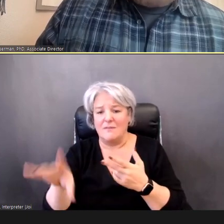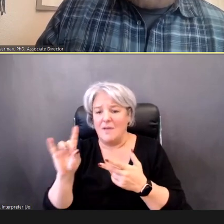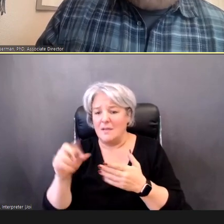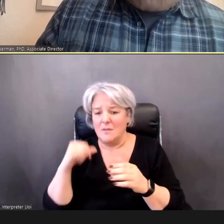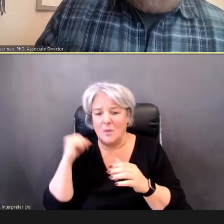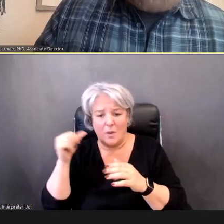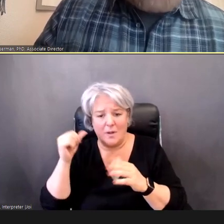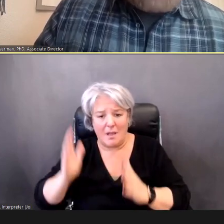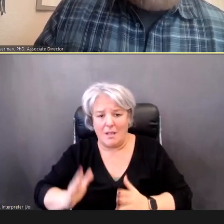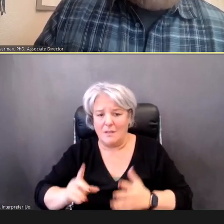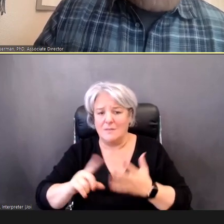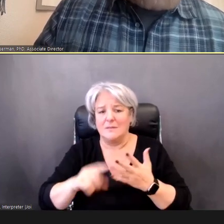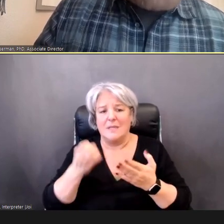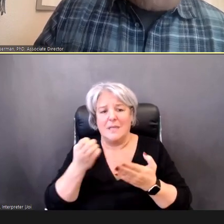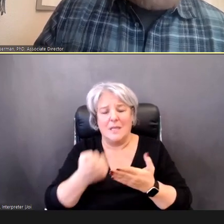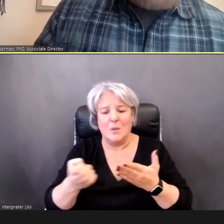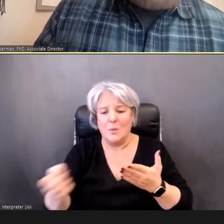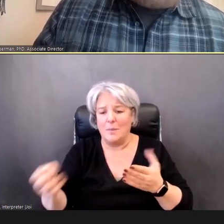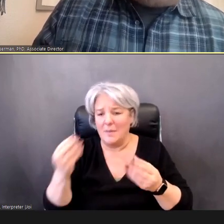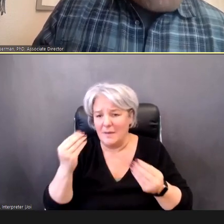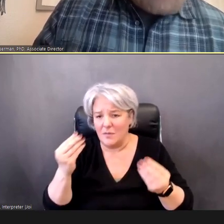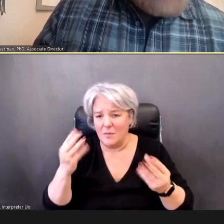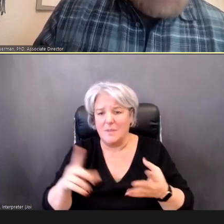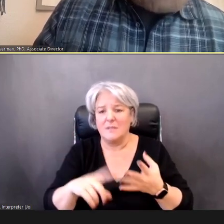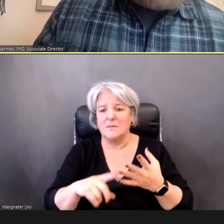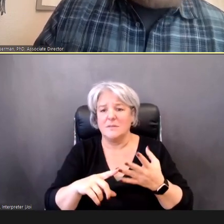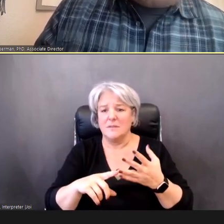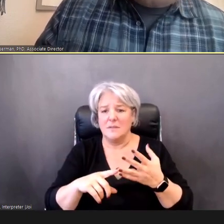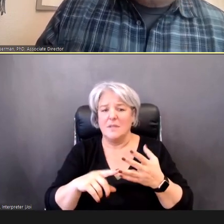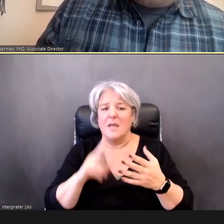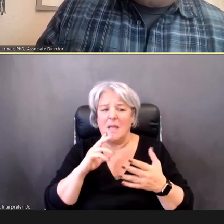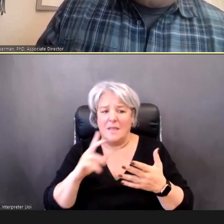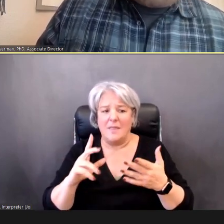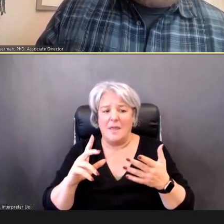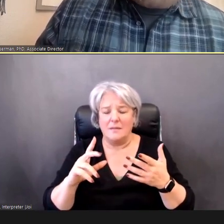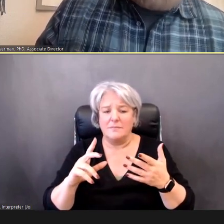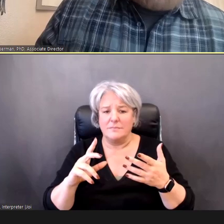information on there, that table you just saw in another format is